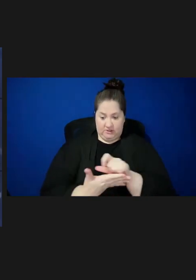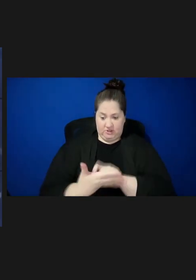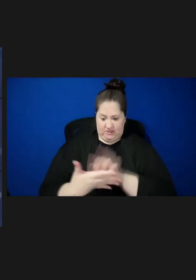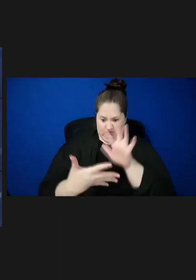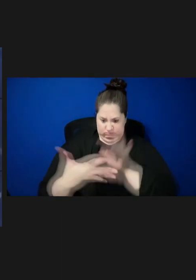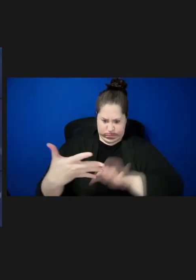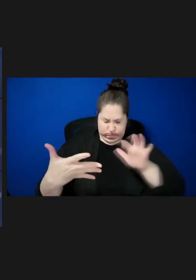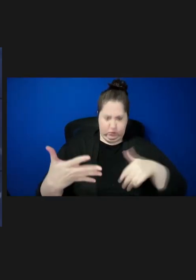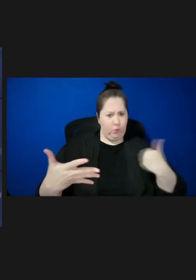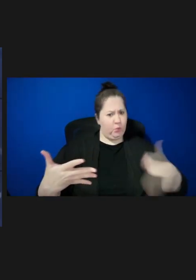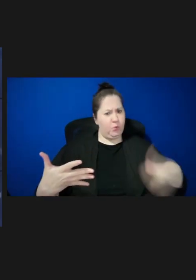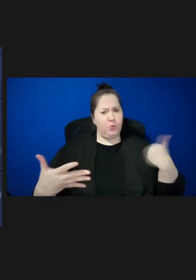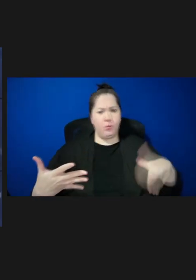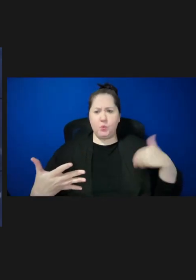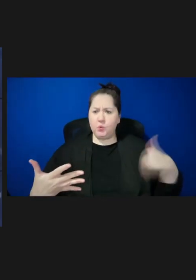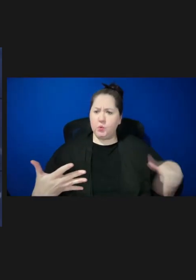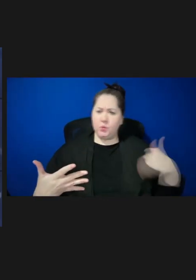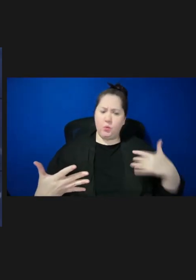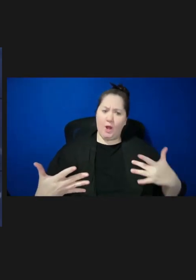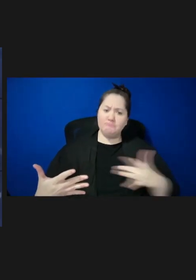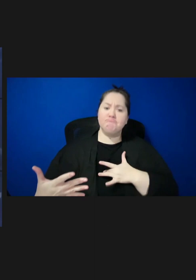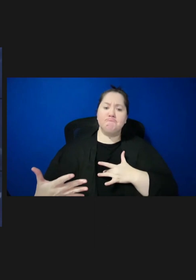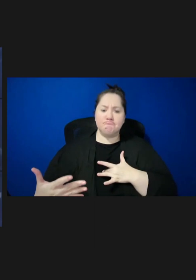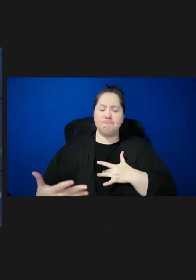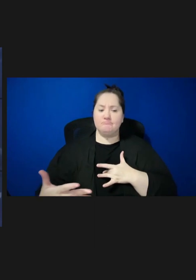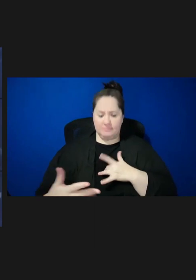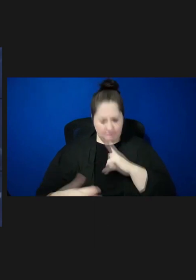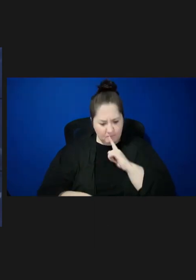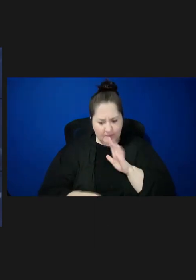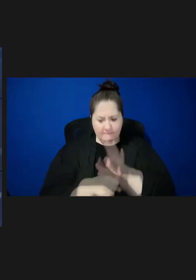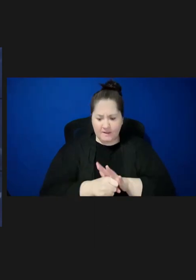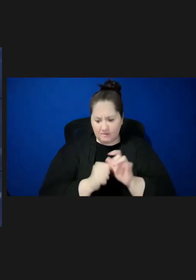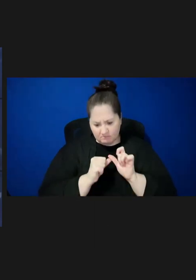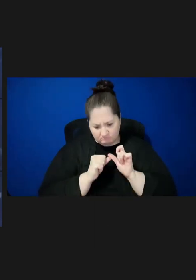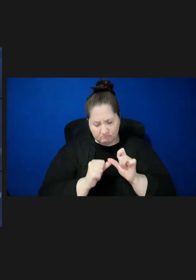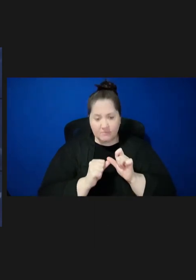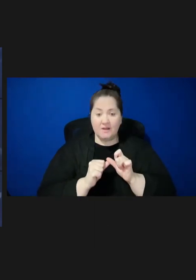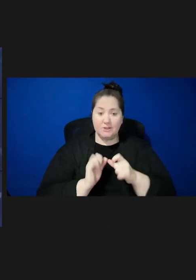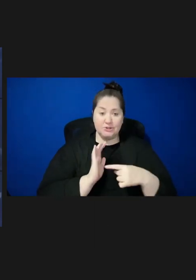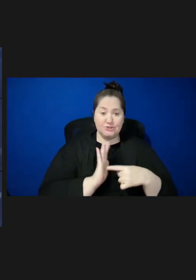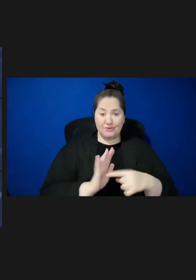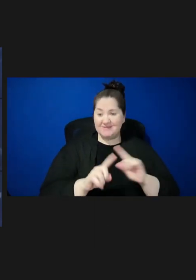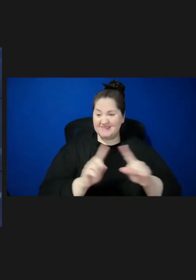I am heartened by the continued commitment represented in the sessions by the immunization